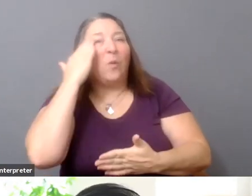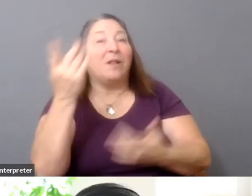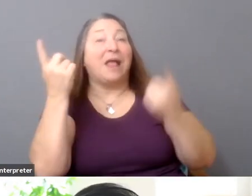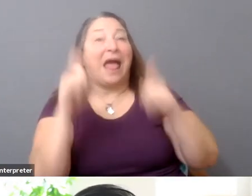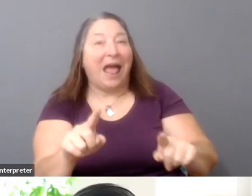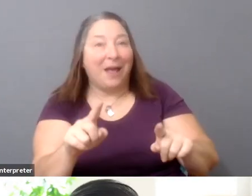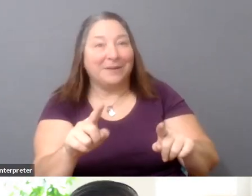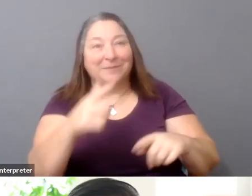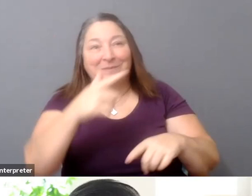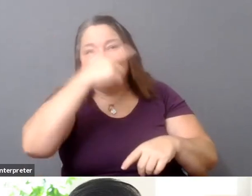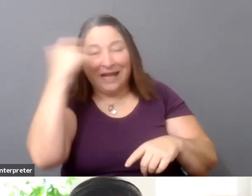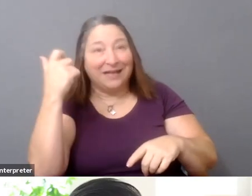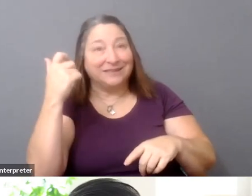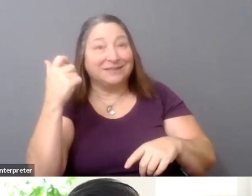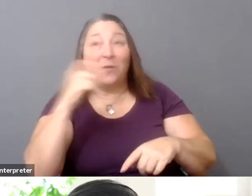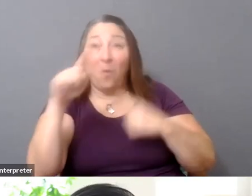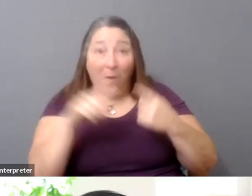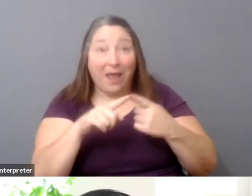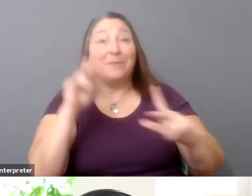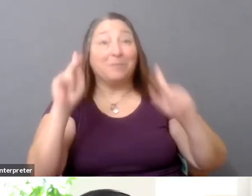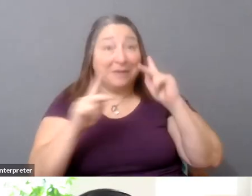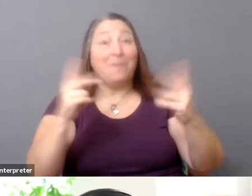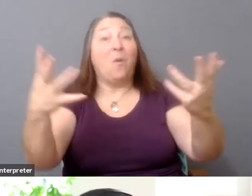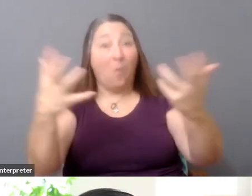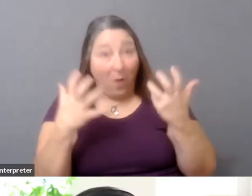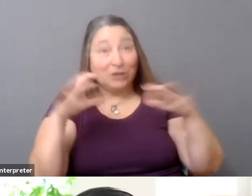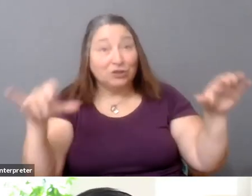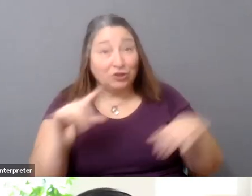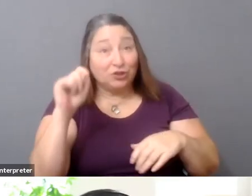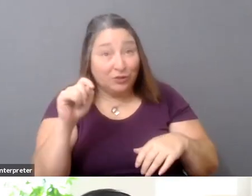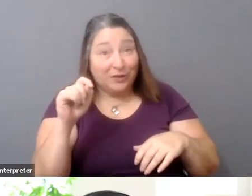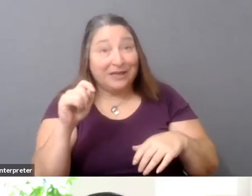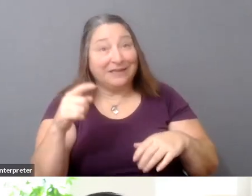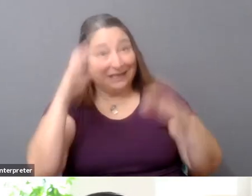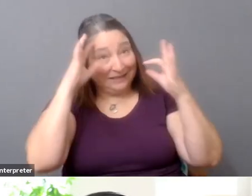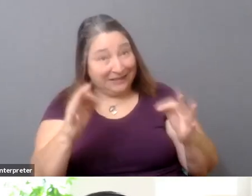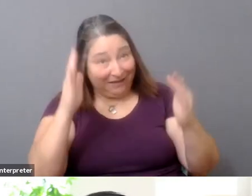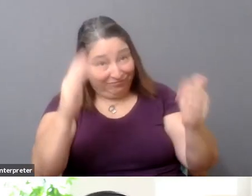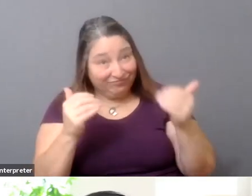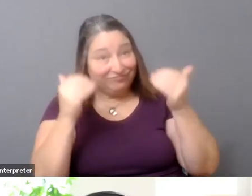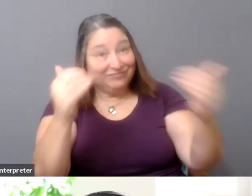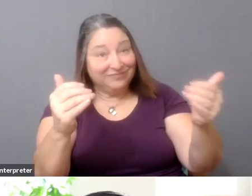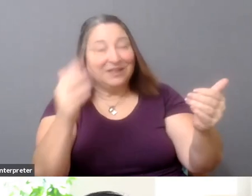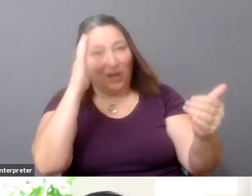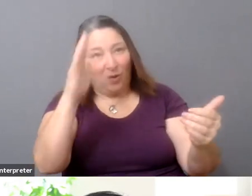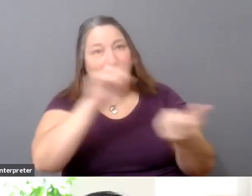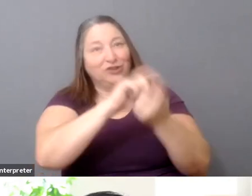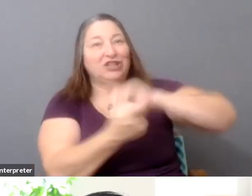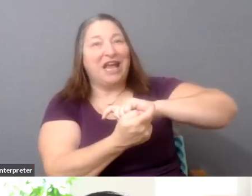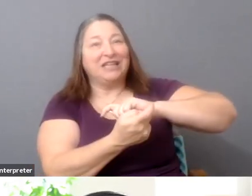whether there is a will to do it in this manner, and that's going to be really hard. That's sentiment that takes a lot of time to change.